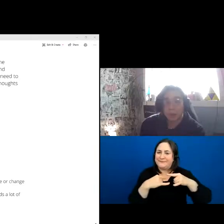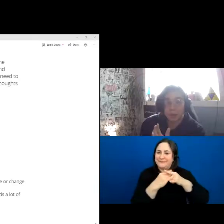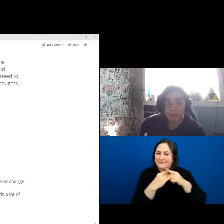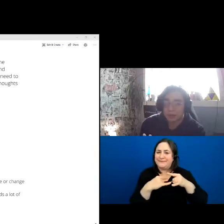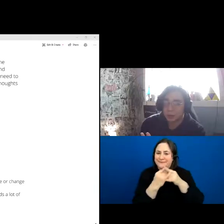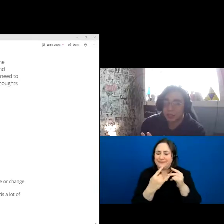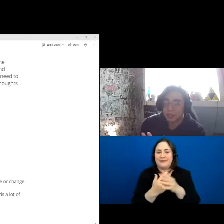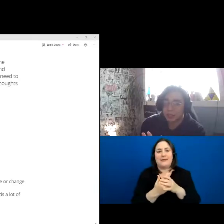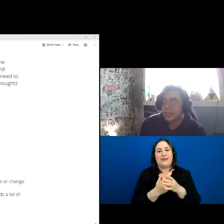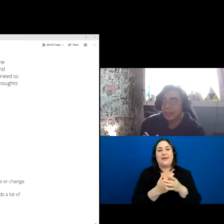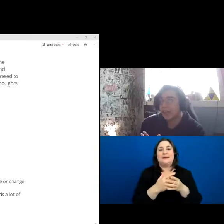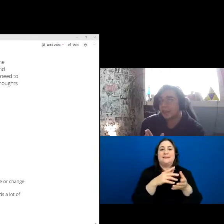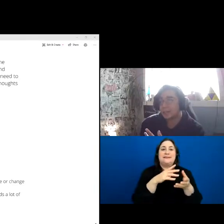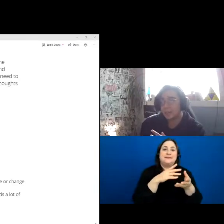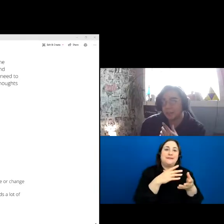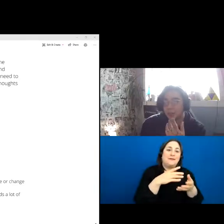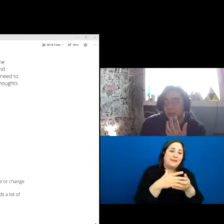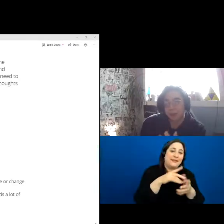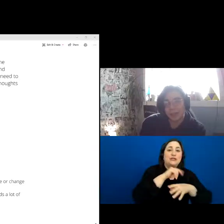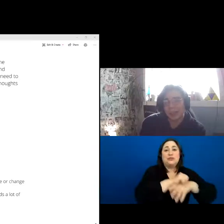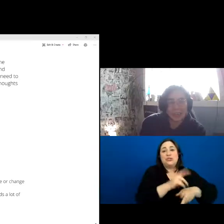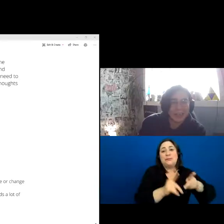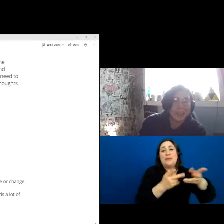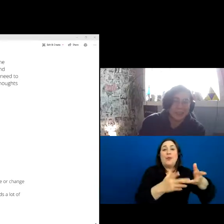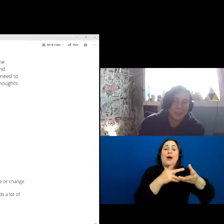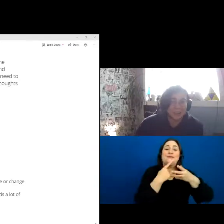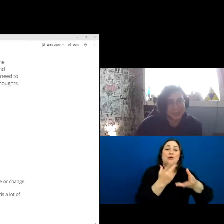want to tell stories and the action people kind of don’t want to sit there and listen to